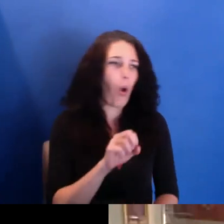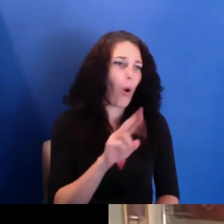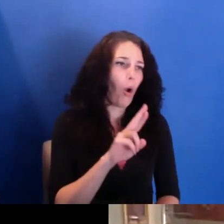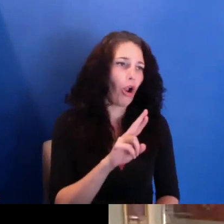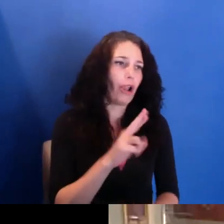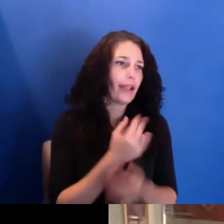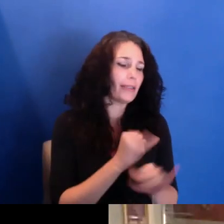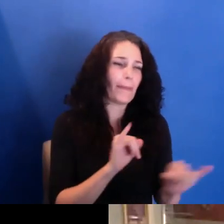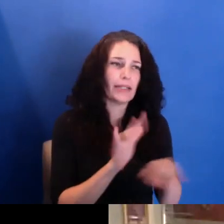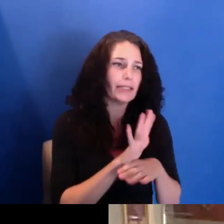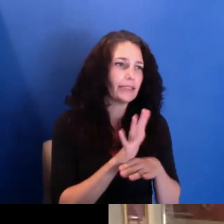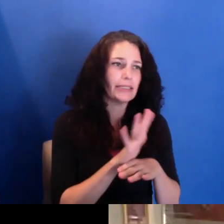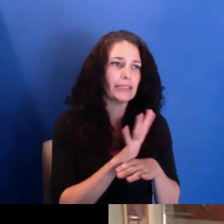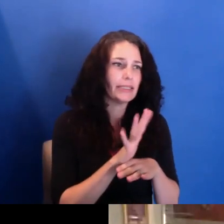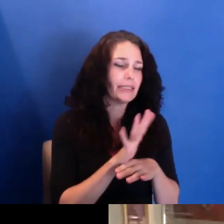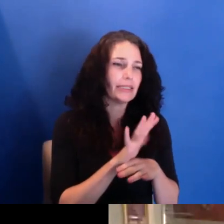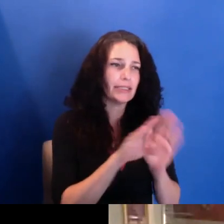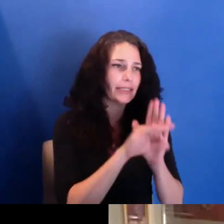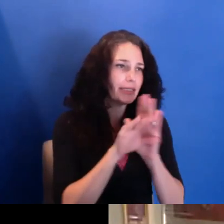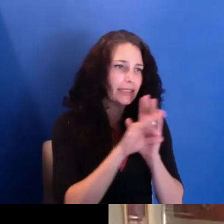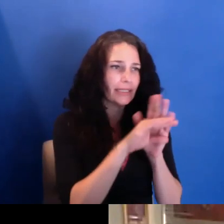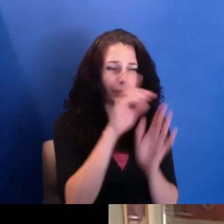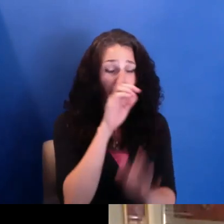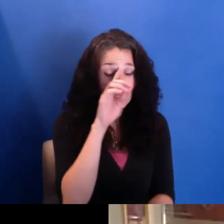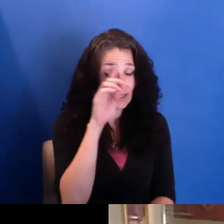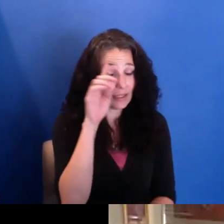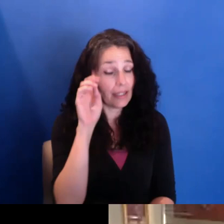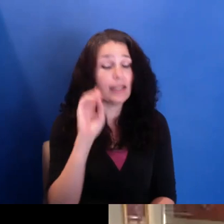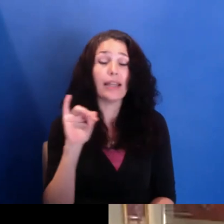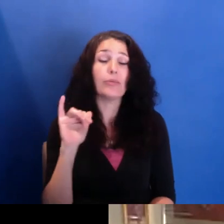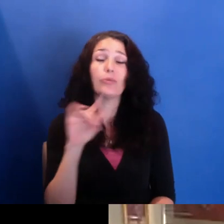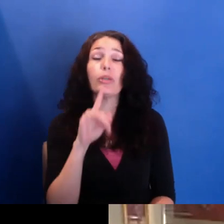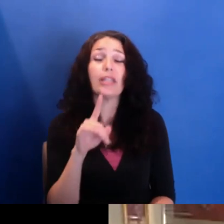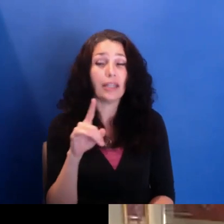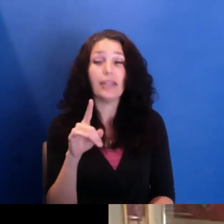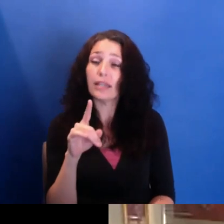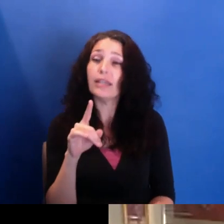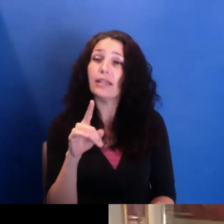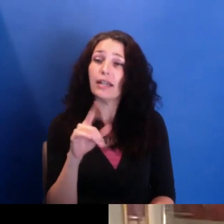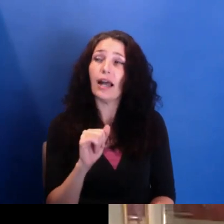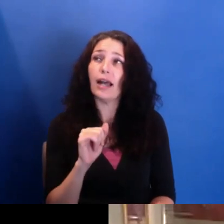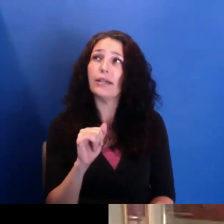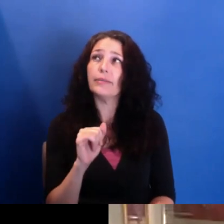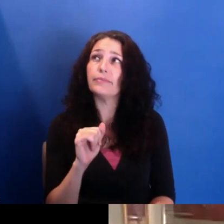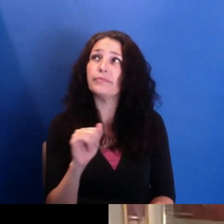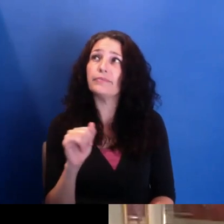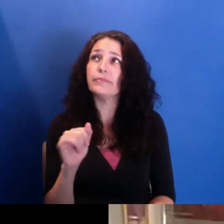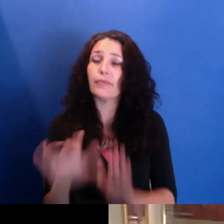You know, this-- locating media as a site of struggle is something that's really important.